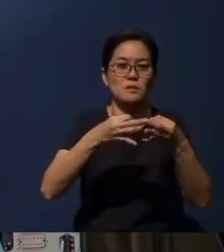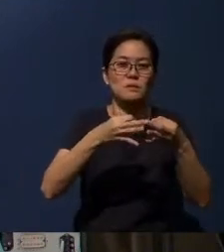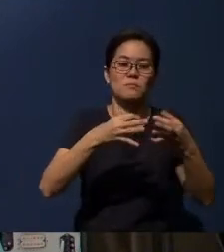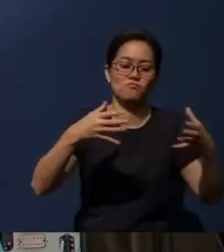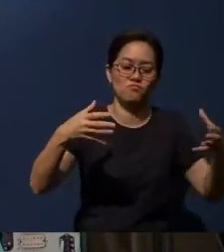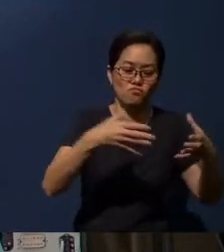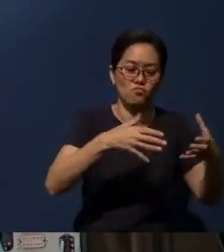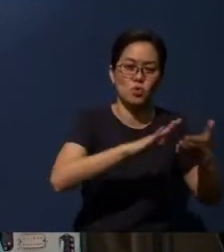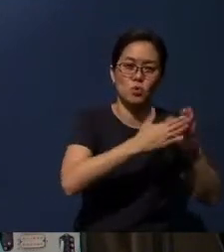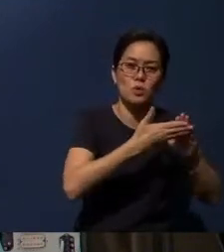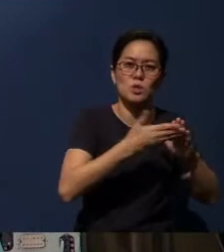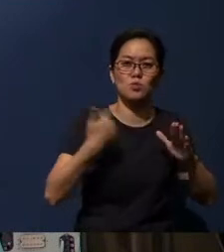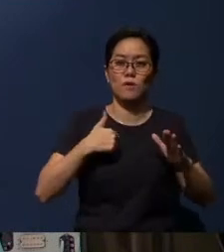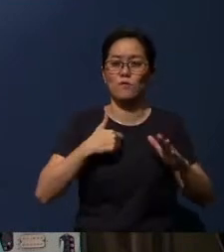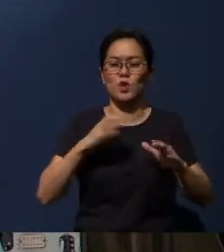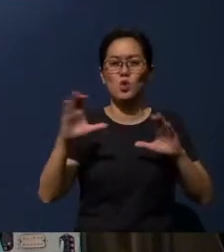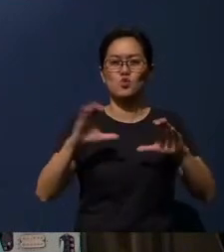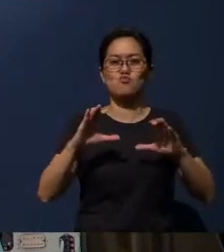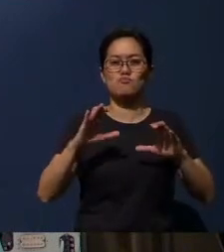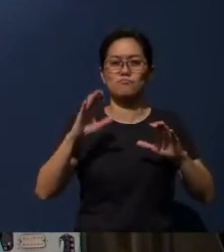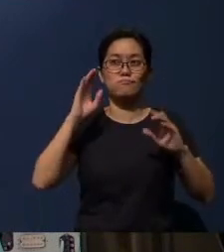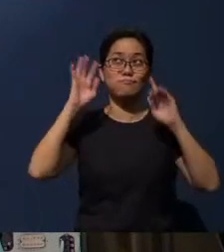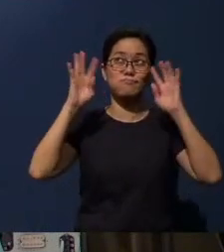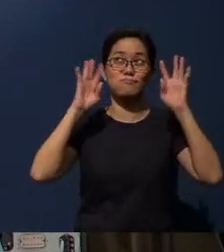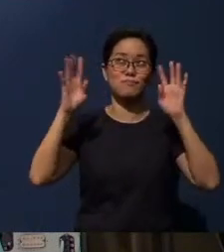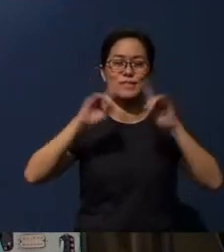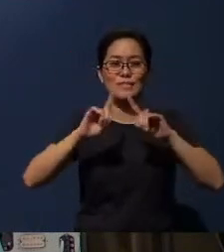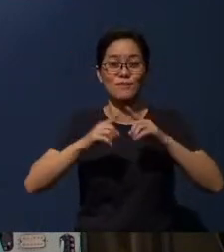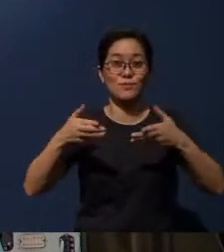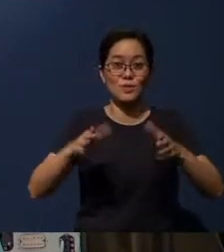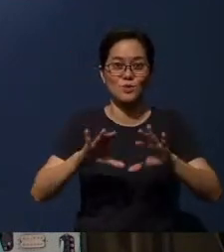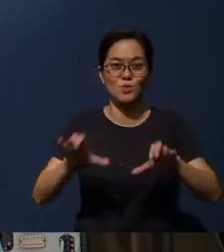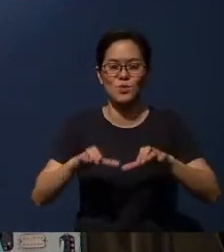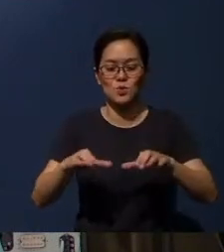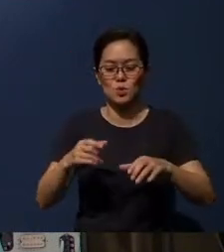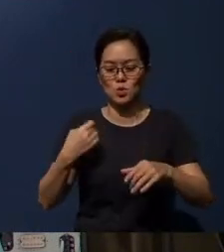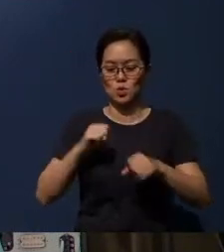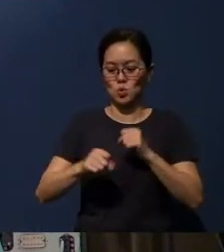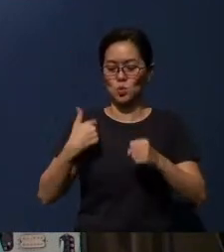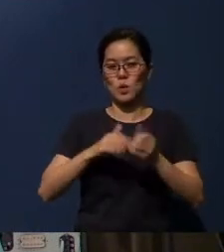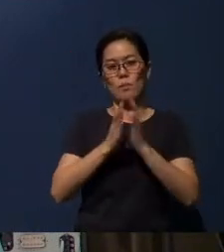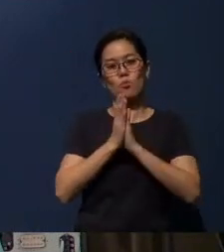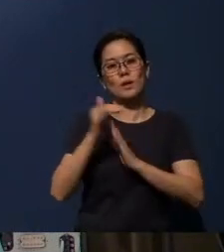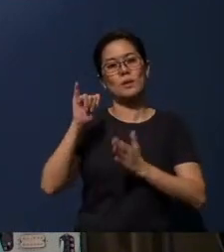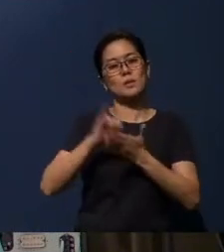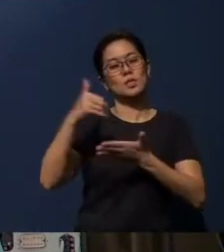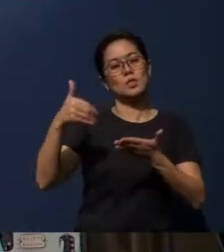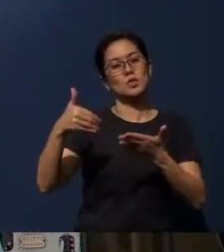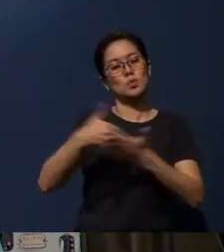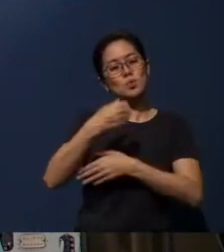And we can do it in a very creative way too. So let's pray for this Chinese New Year celebration in the midst of this COVID season.